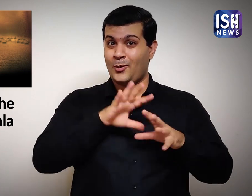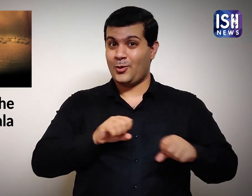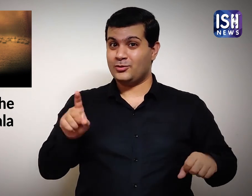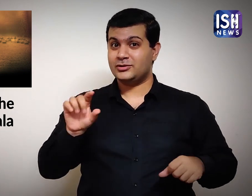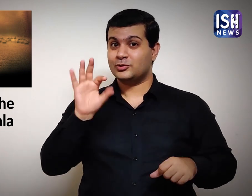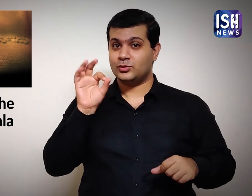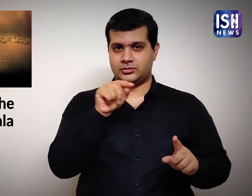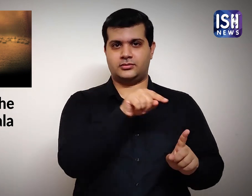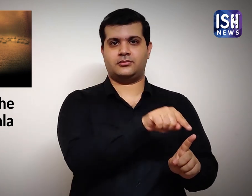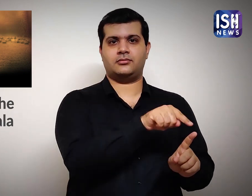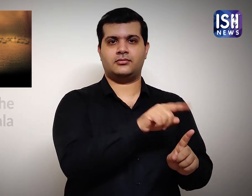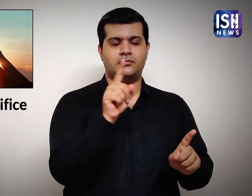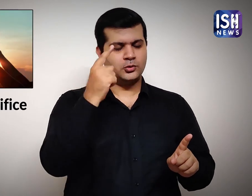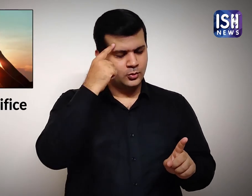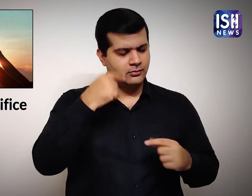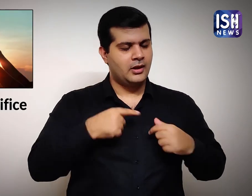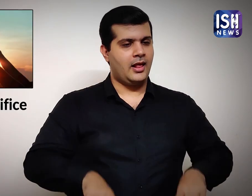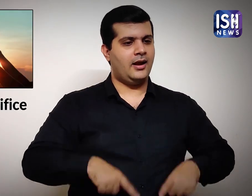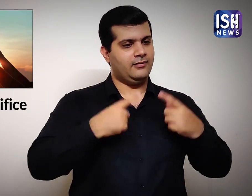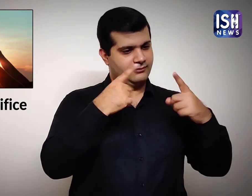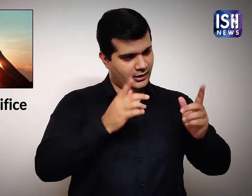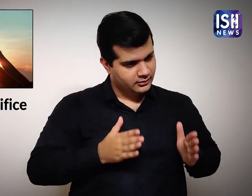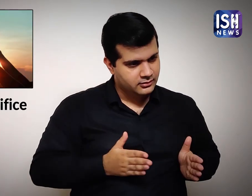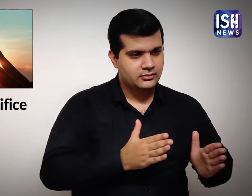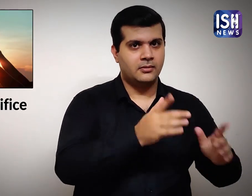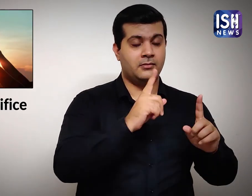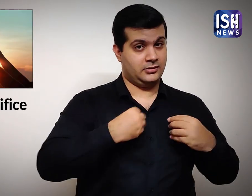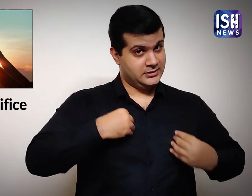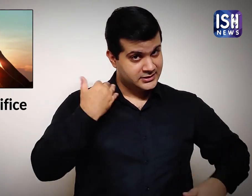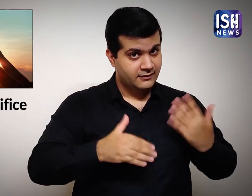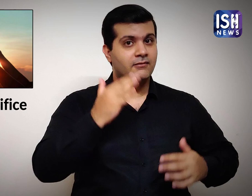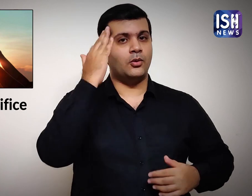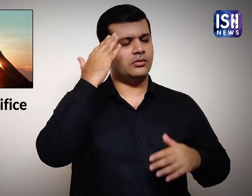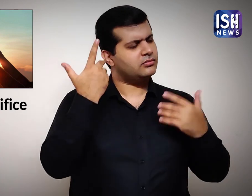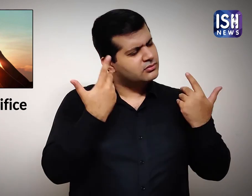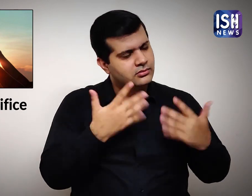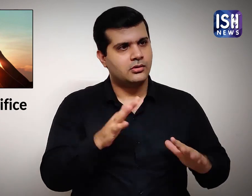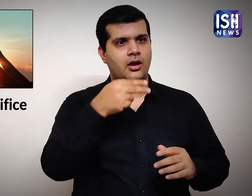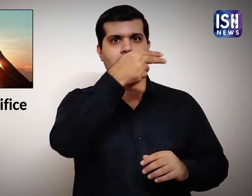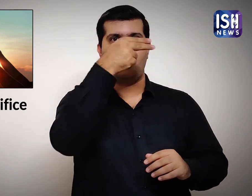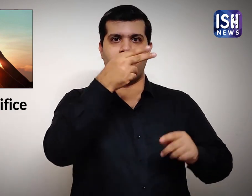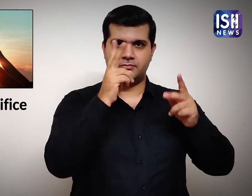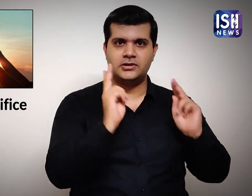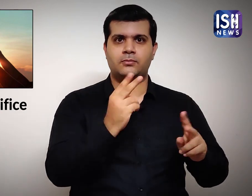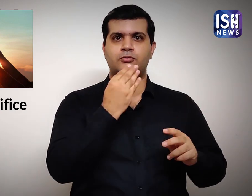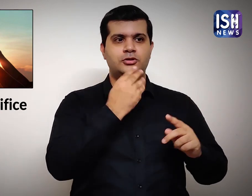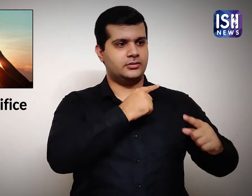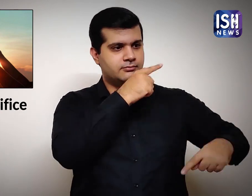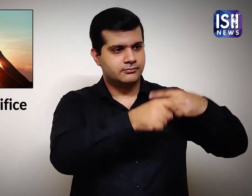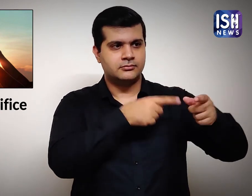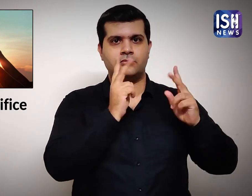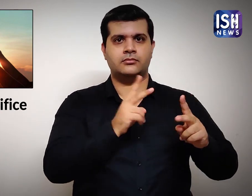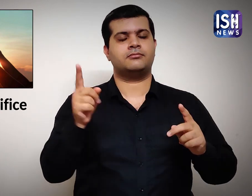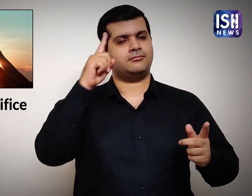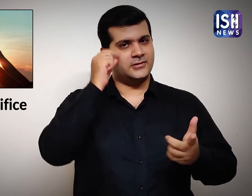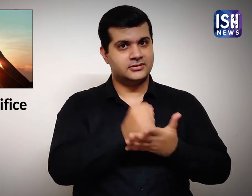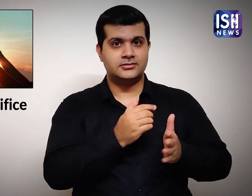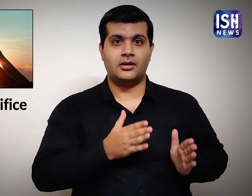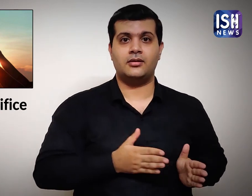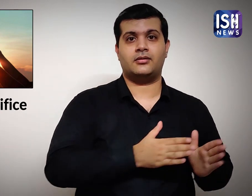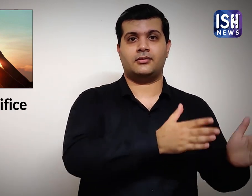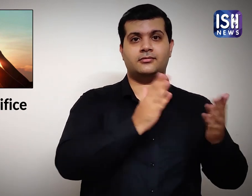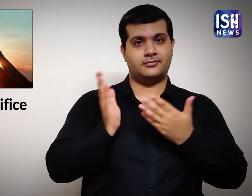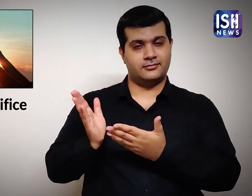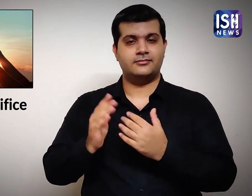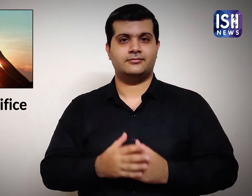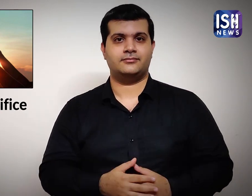Hussain picked the right path and his selfless sacrifice saved the Islam name from corruption.